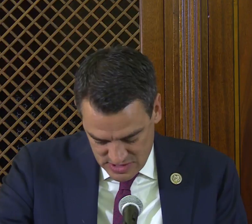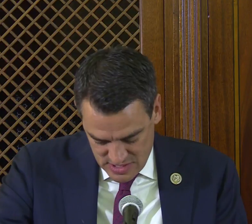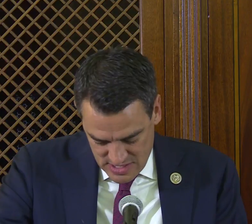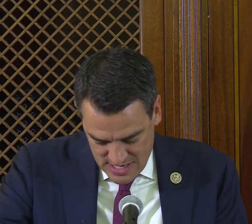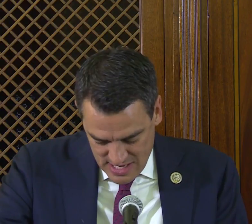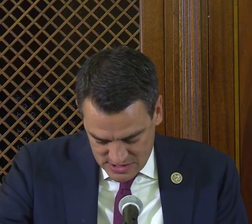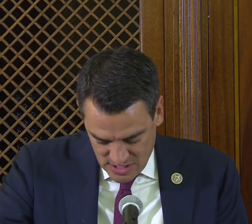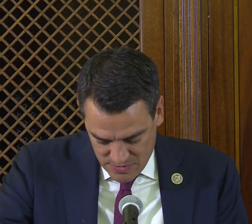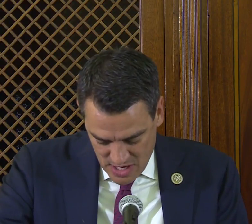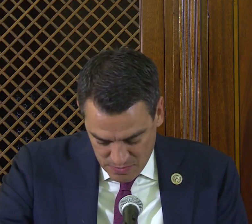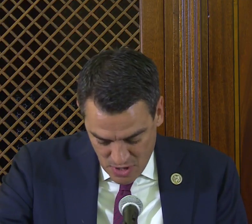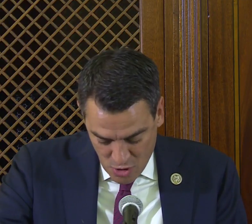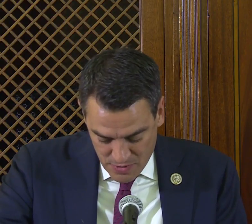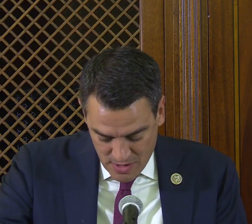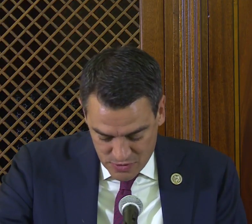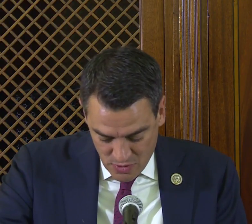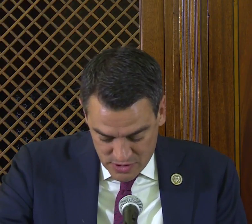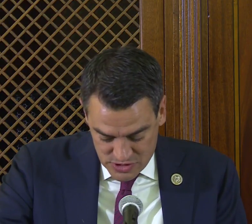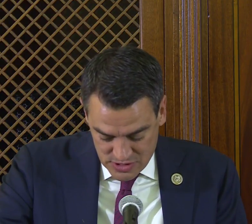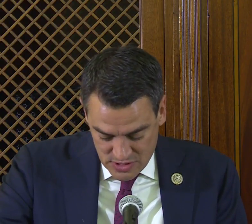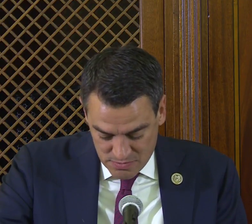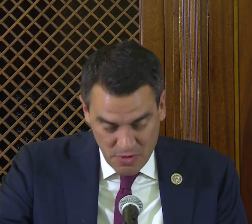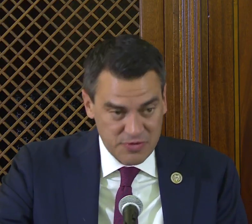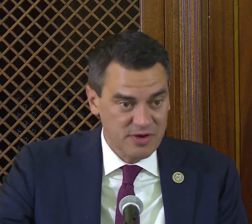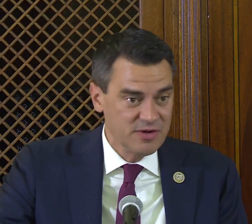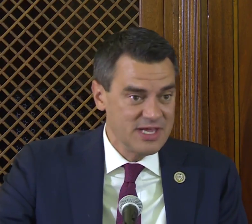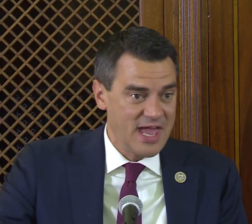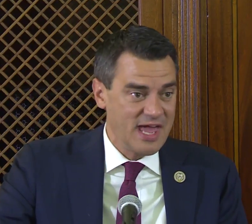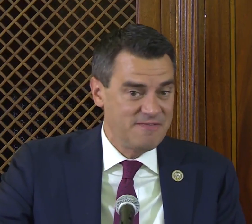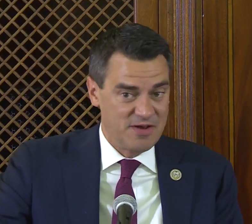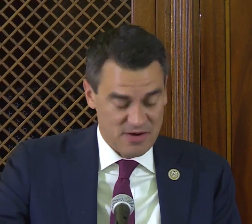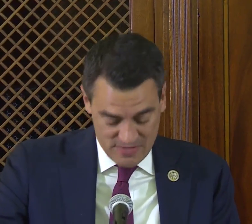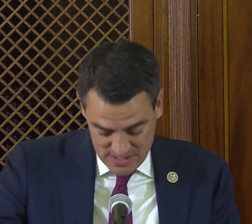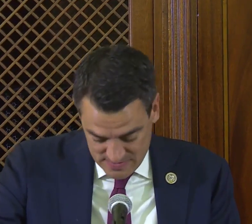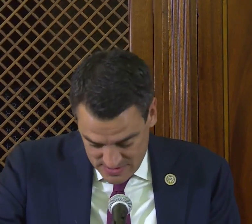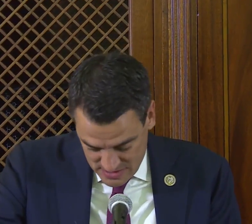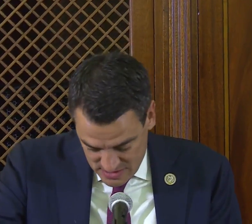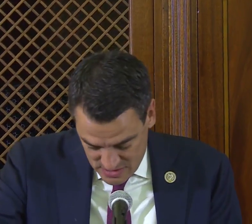It has helped open up doors, both literally and figuratively,